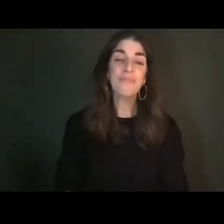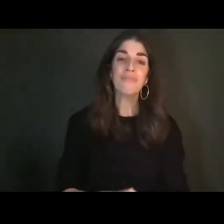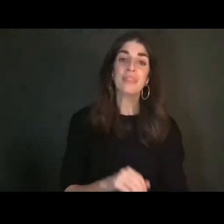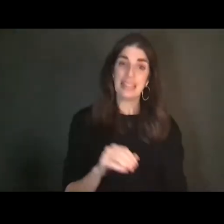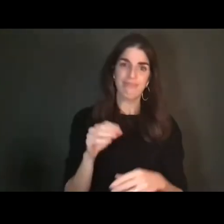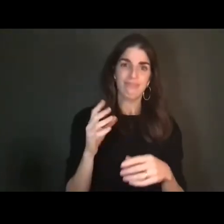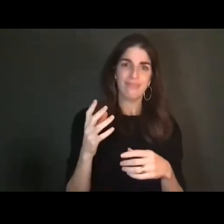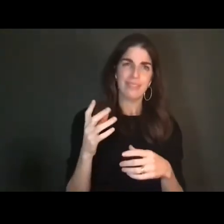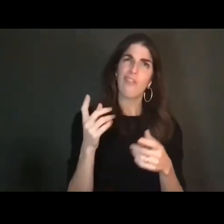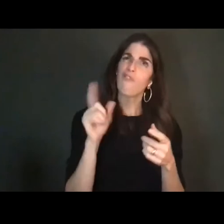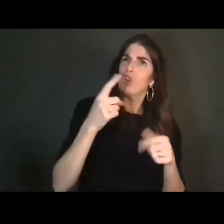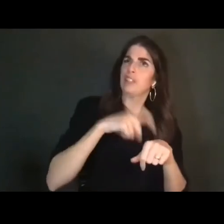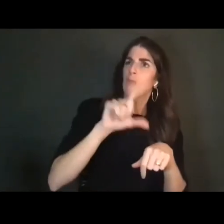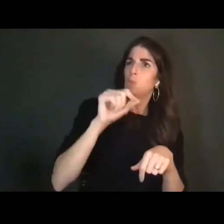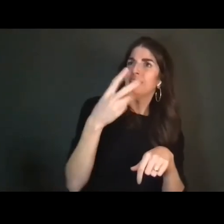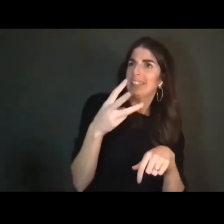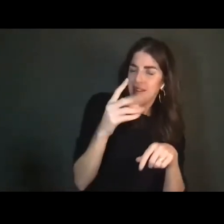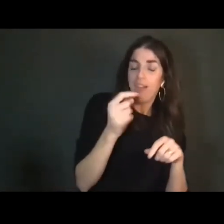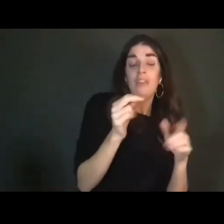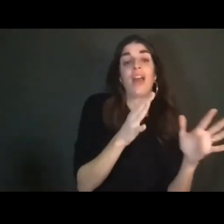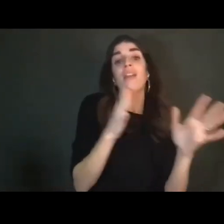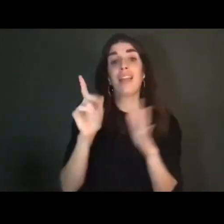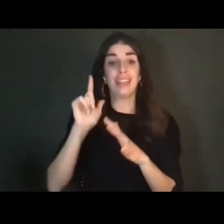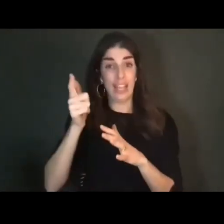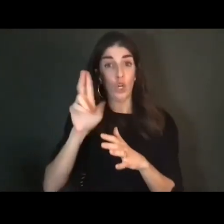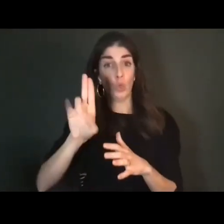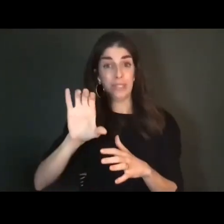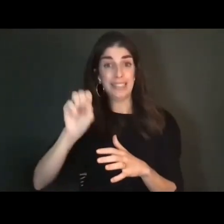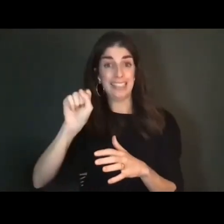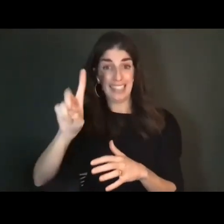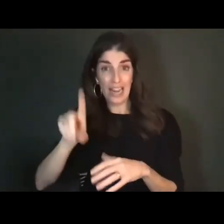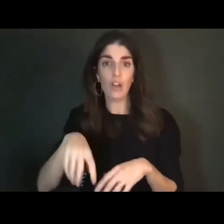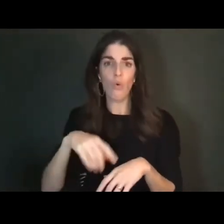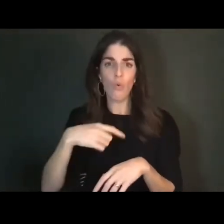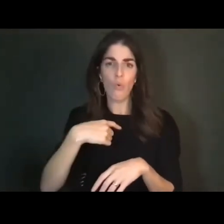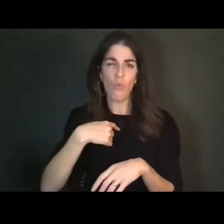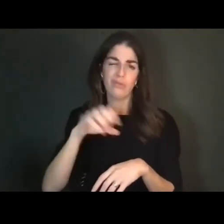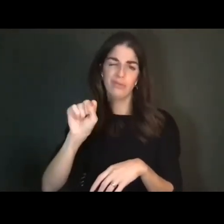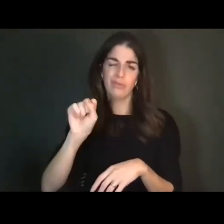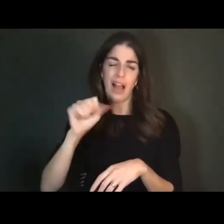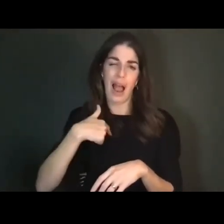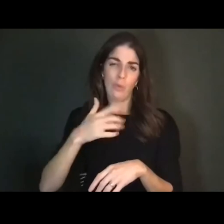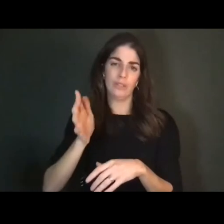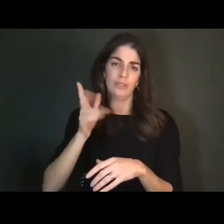at UC San Diego where I was a post-doc, and we received a generous grant that allowed us to bring one of the research participants, Vladimir Rudak, from Russia to California,